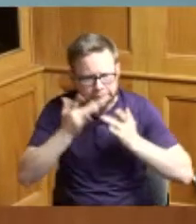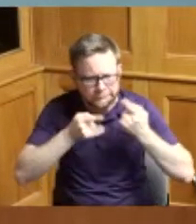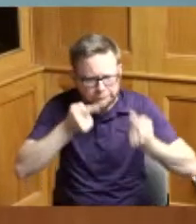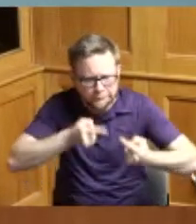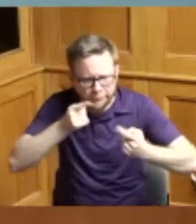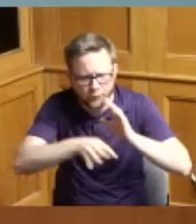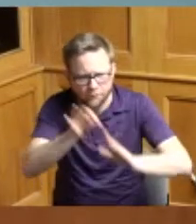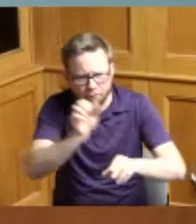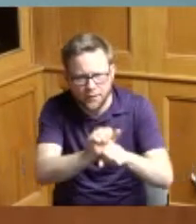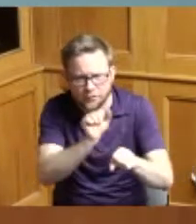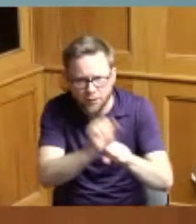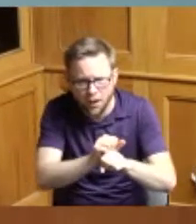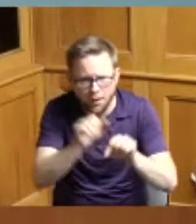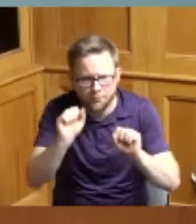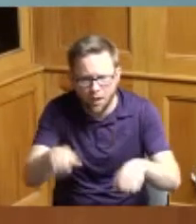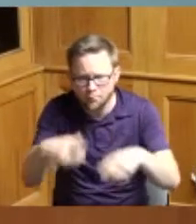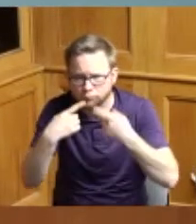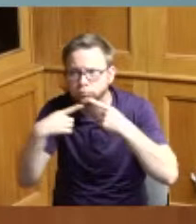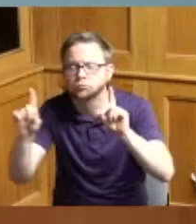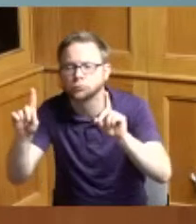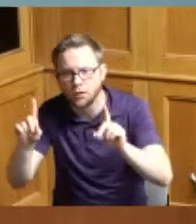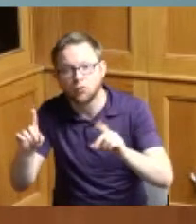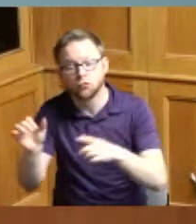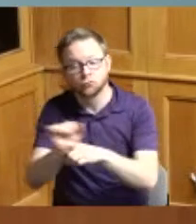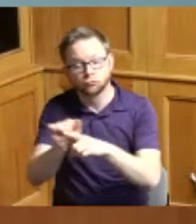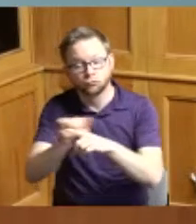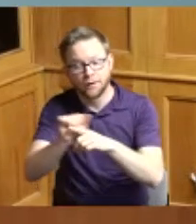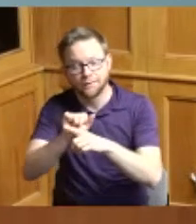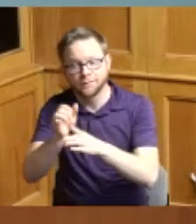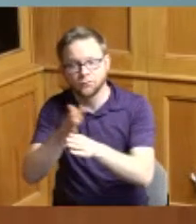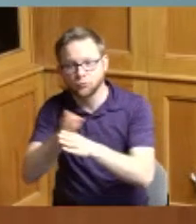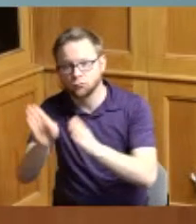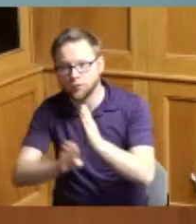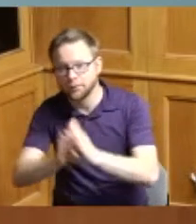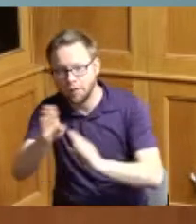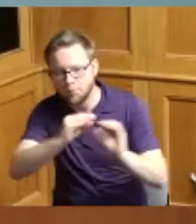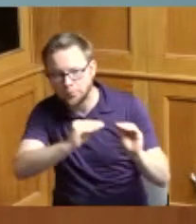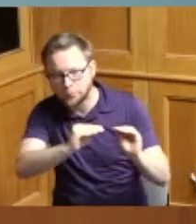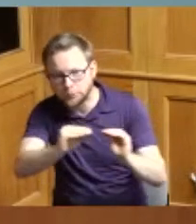access to training and career development and ensuring that the work site is safe